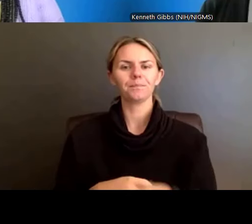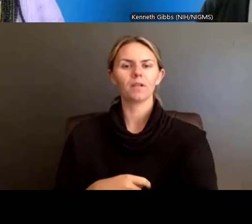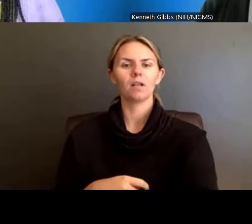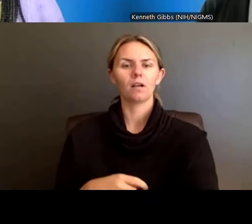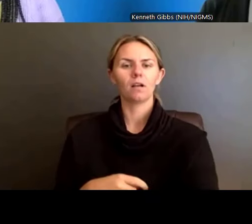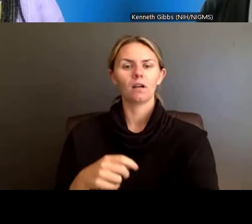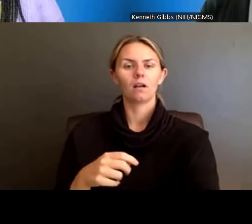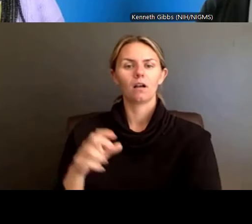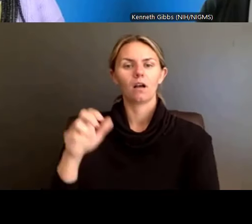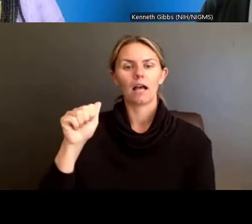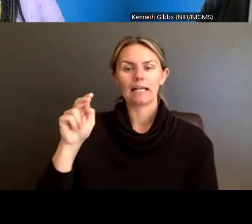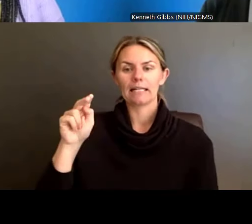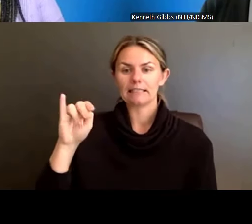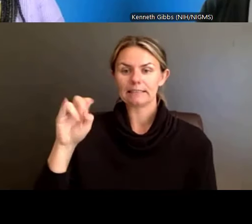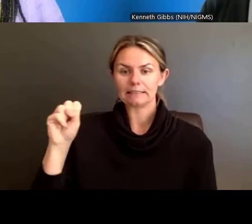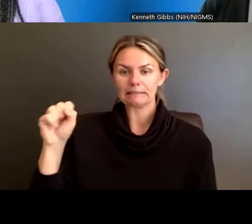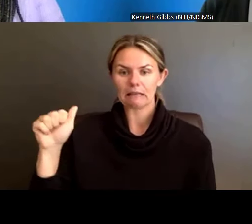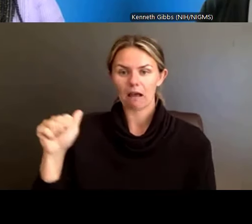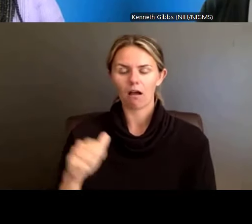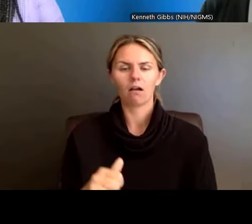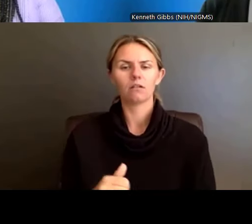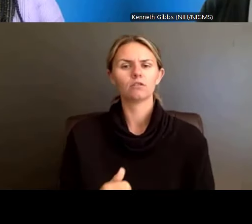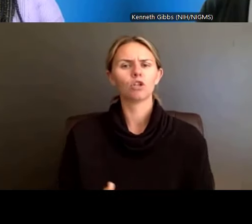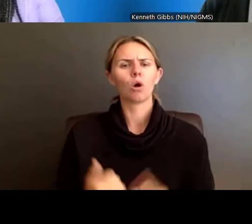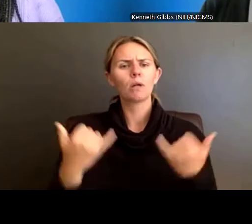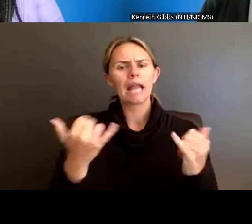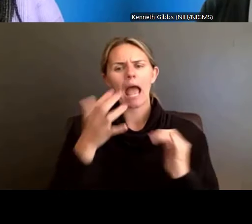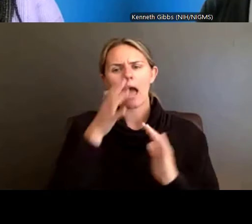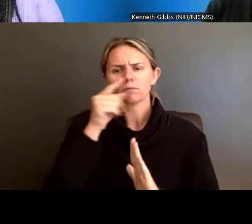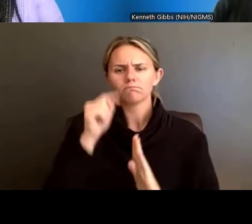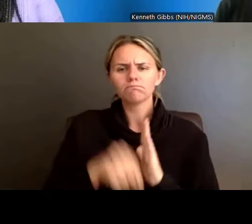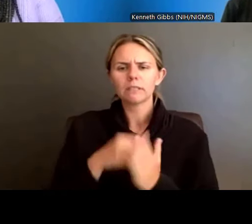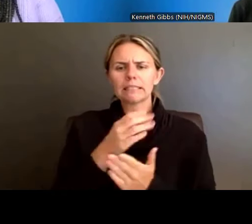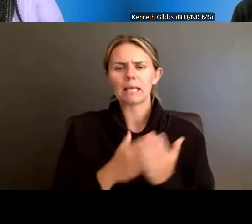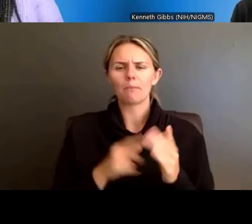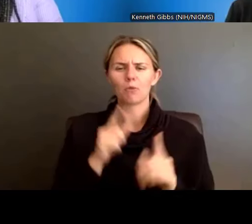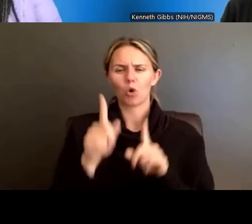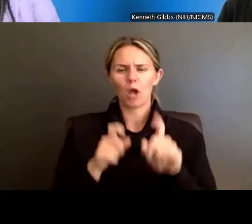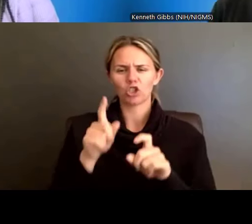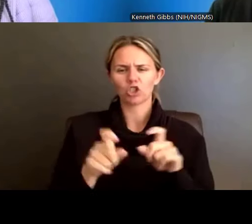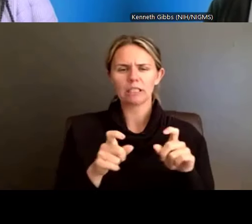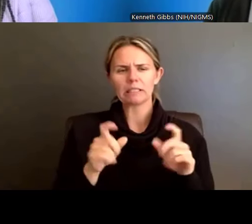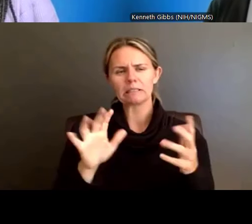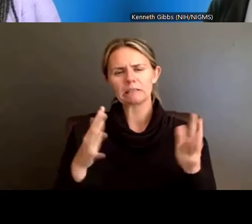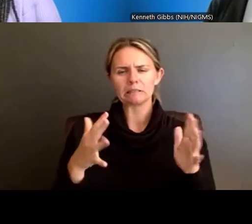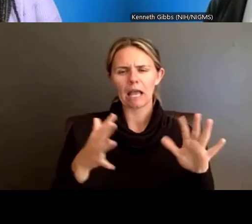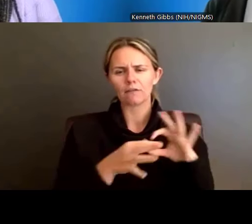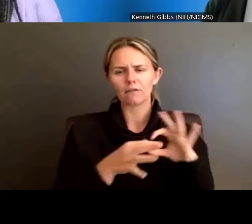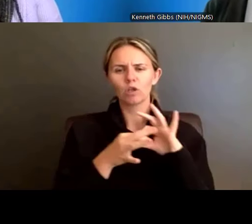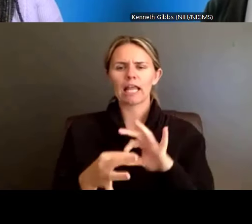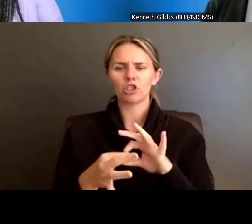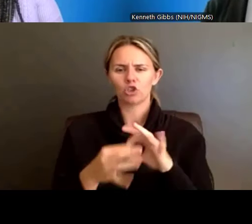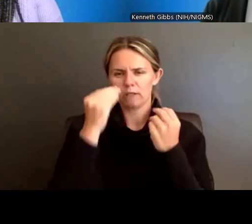that are kind of indirectly related to the information presented. So, i'm going to start with the first one,